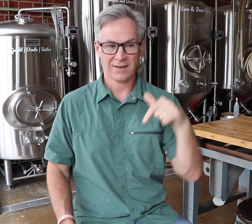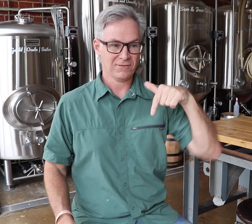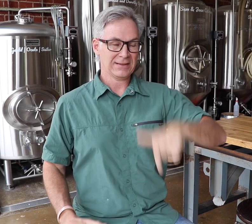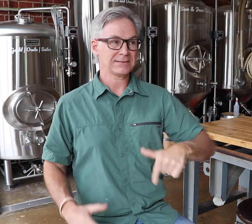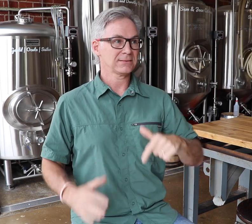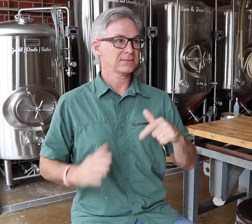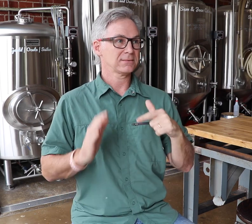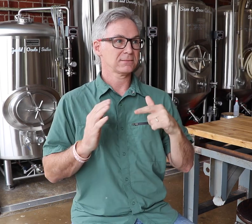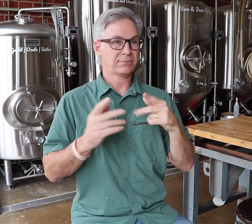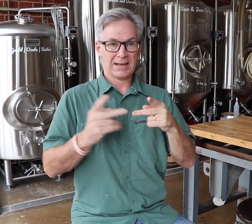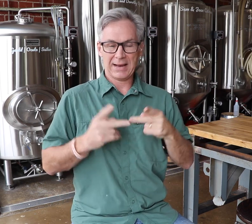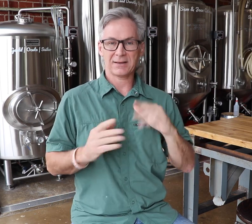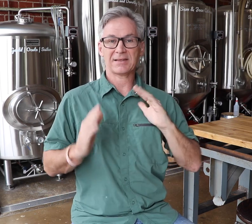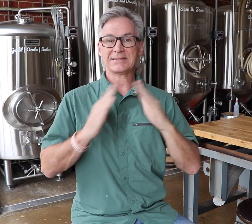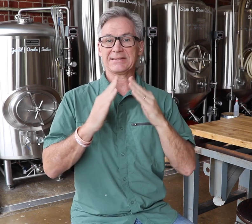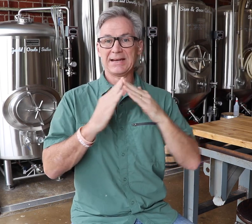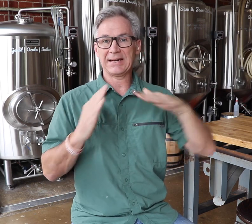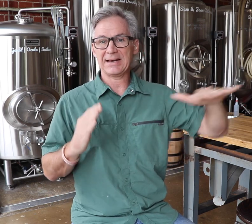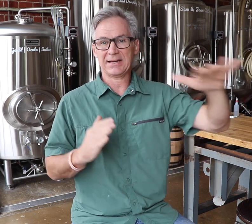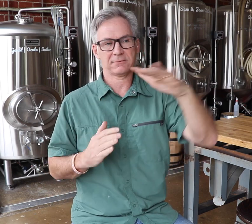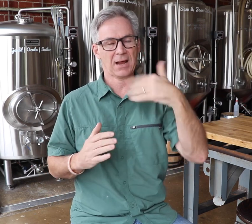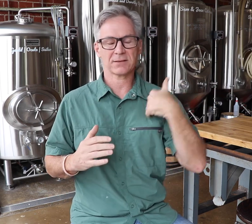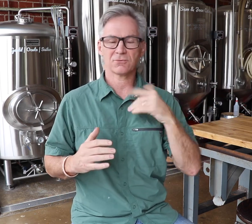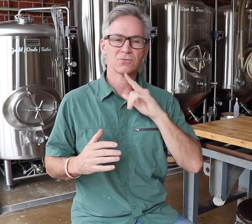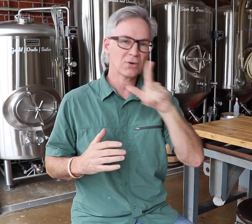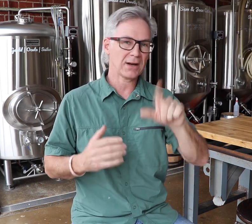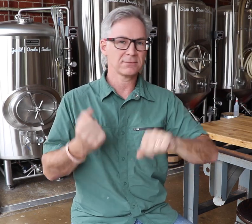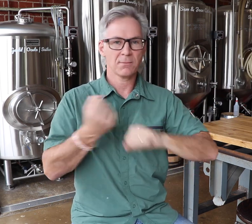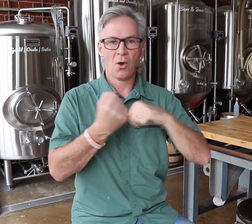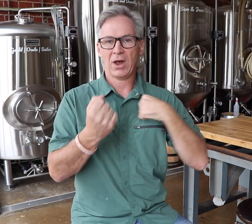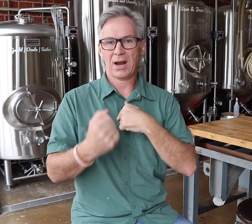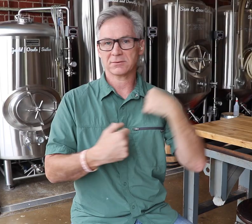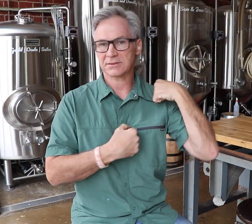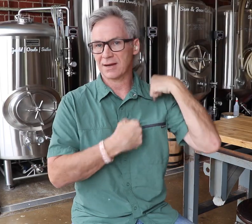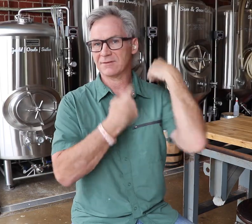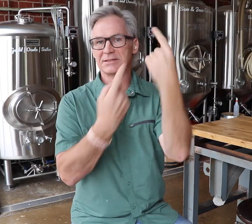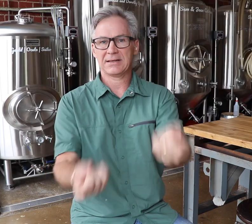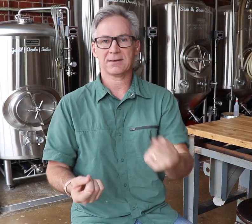With Streetcar 82, our community has really supported us through the entire journey.